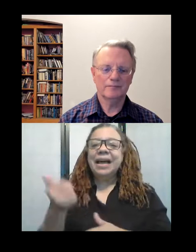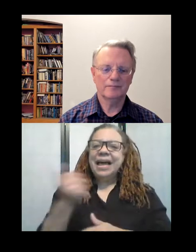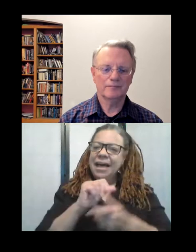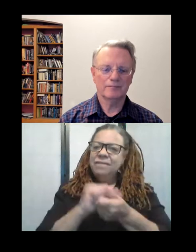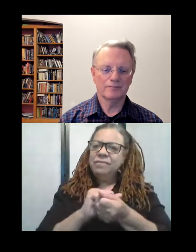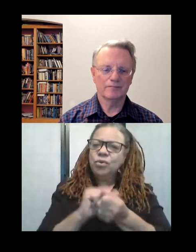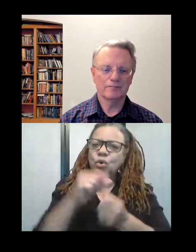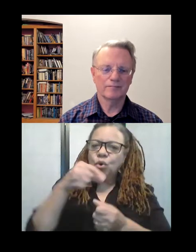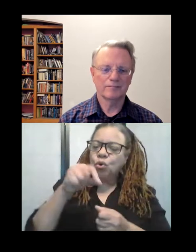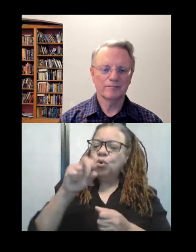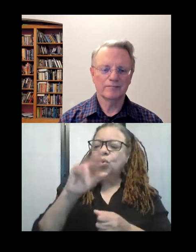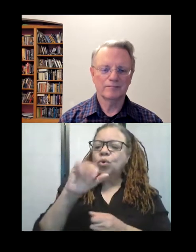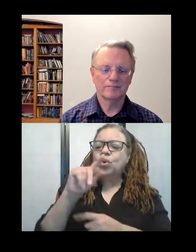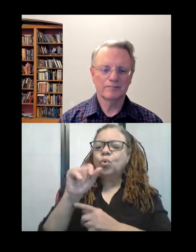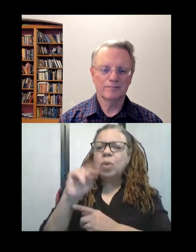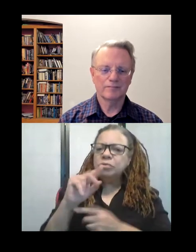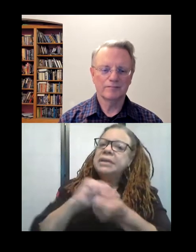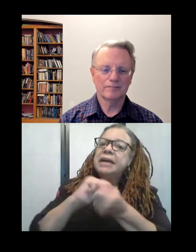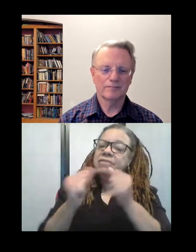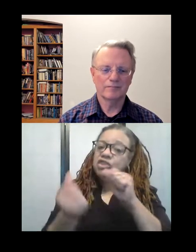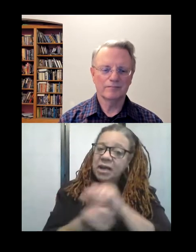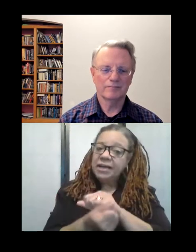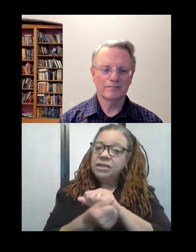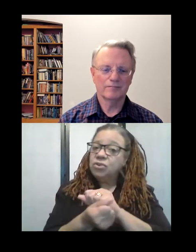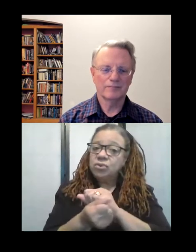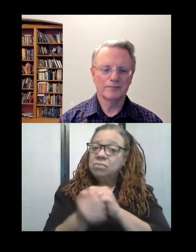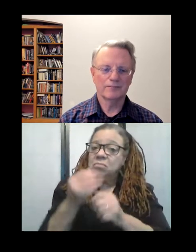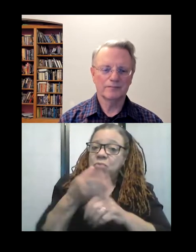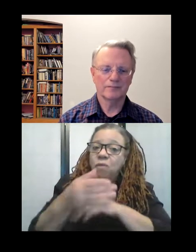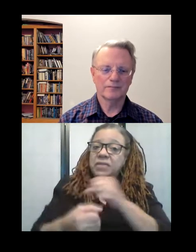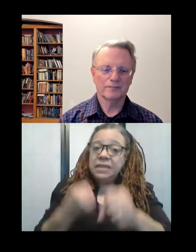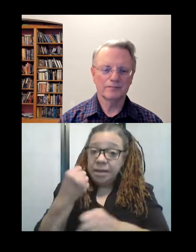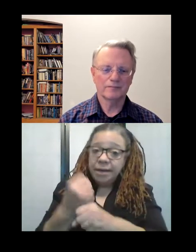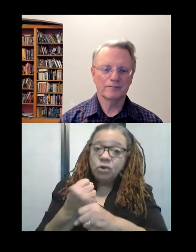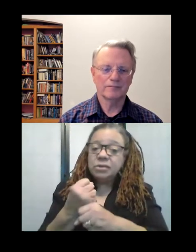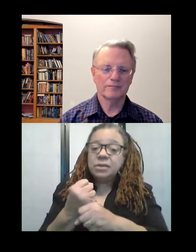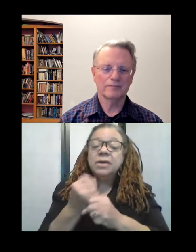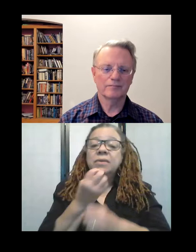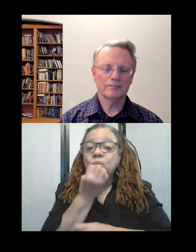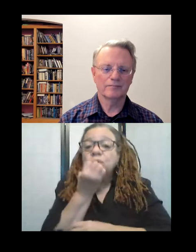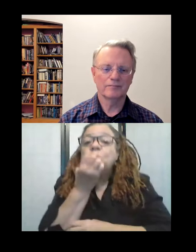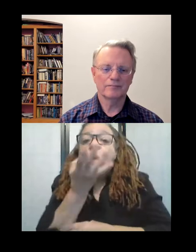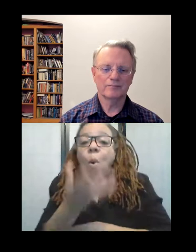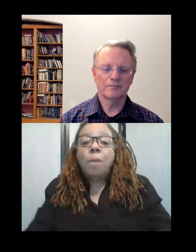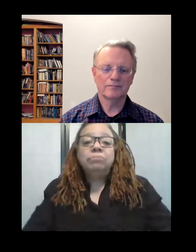from just using them for um clothing and for warmth to making them art pieces?